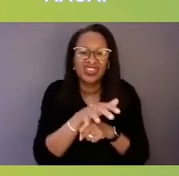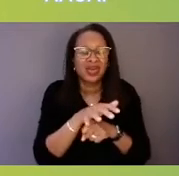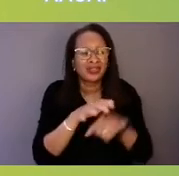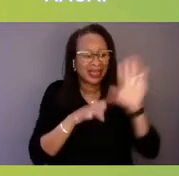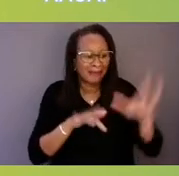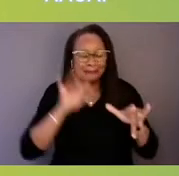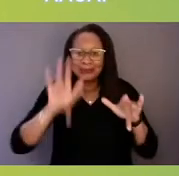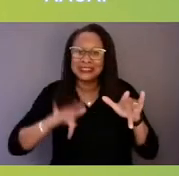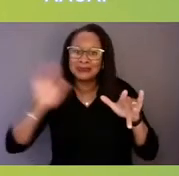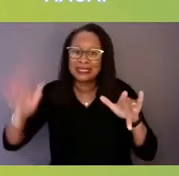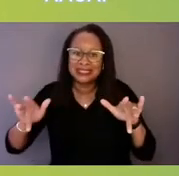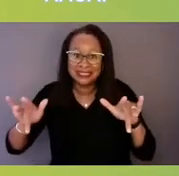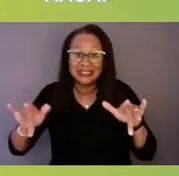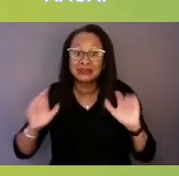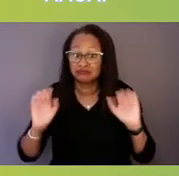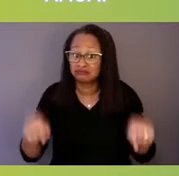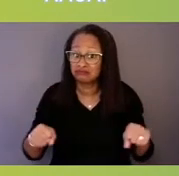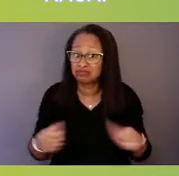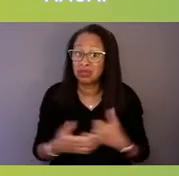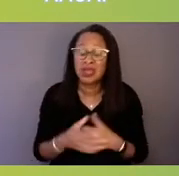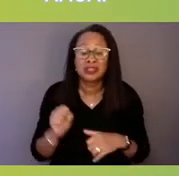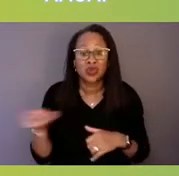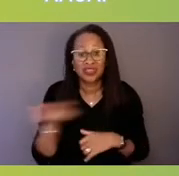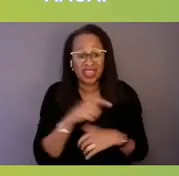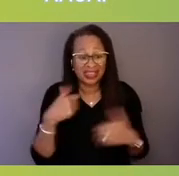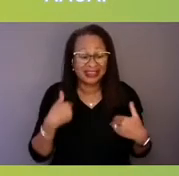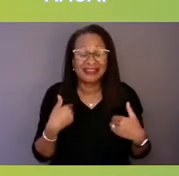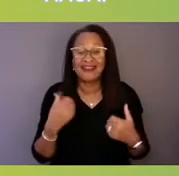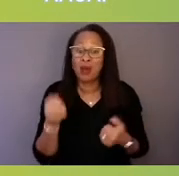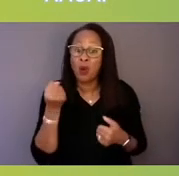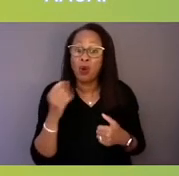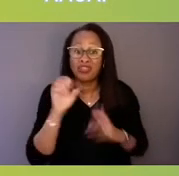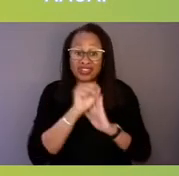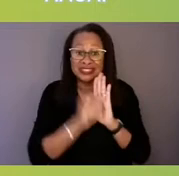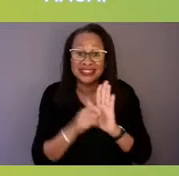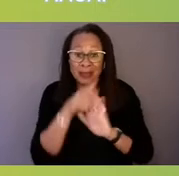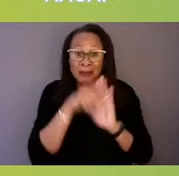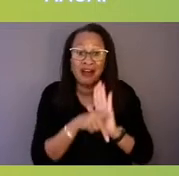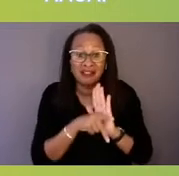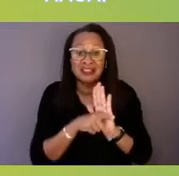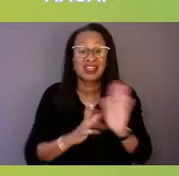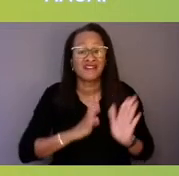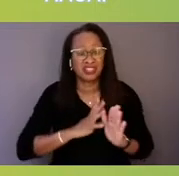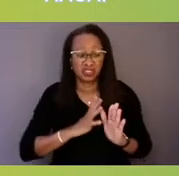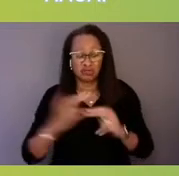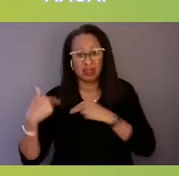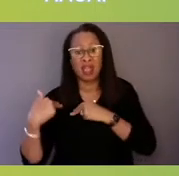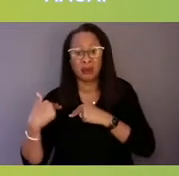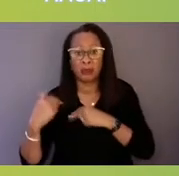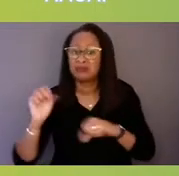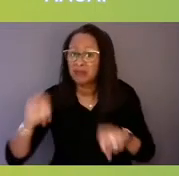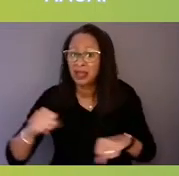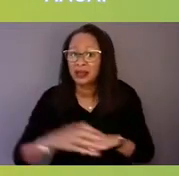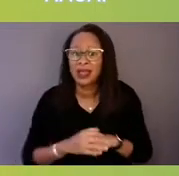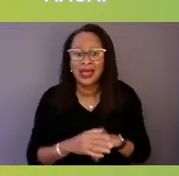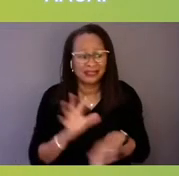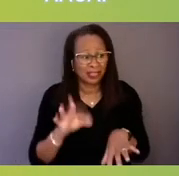and so that they can hold their state policy officials accountable, they can hold their federal officials accountable.